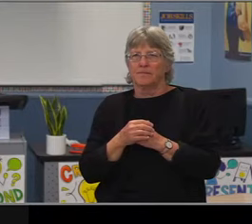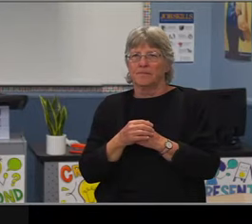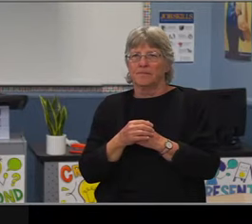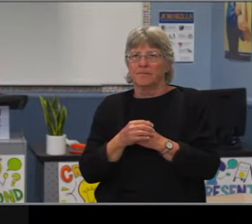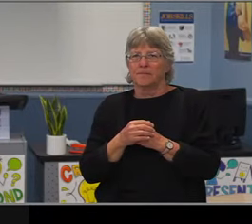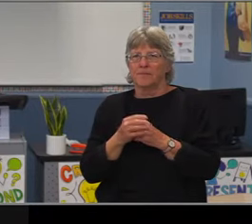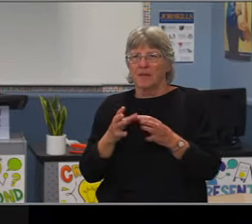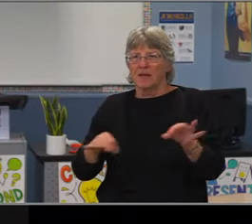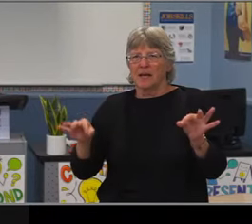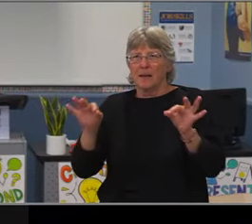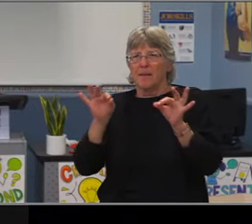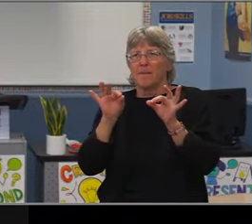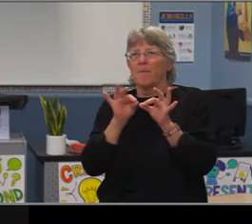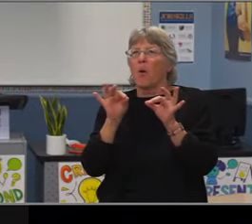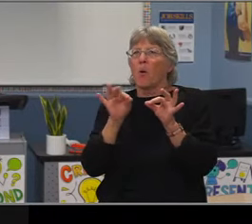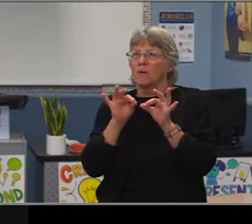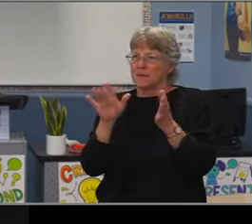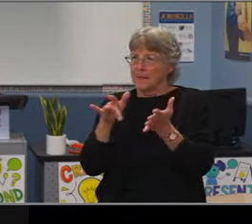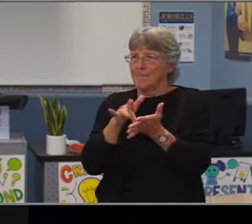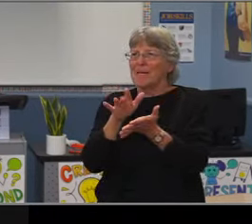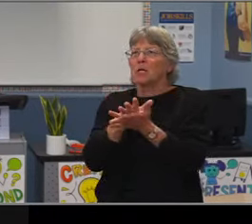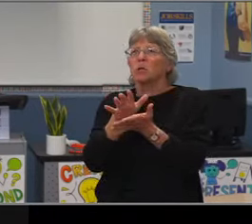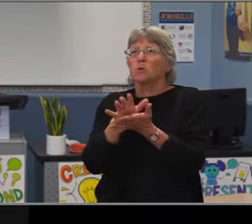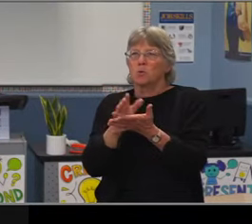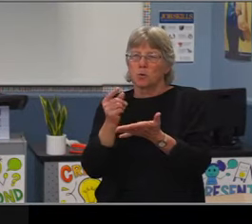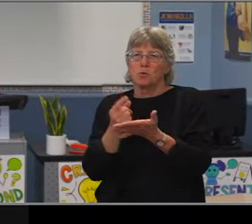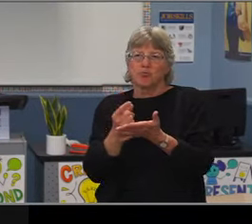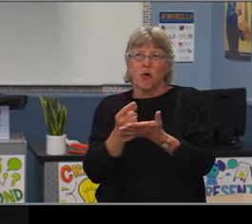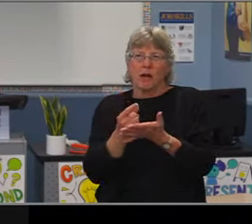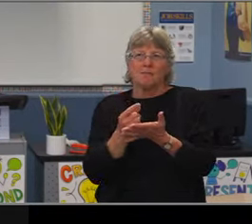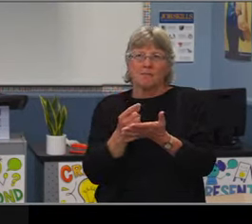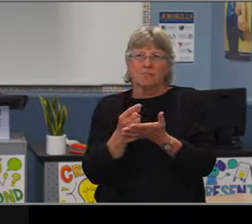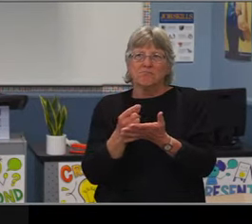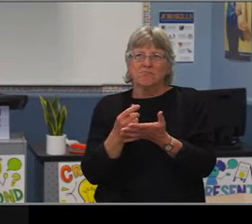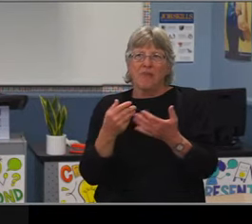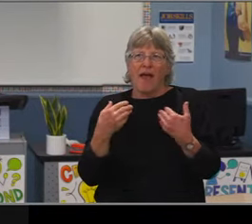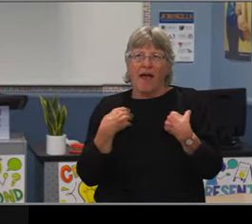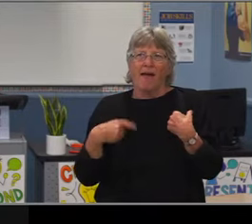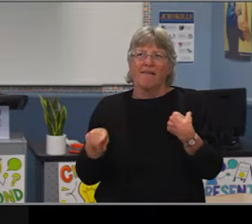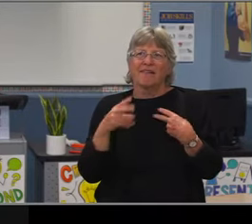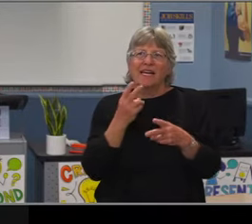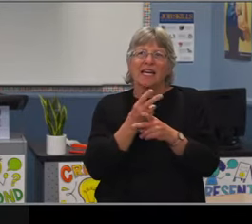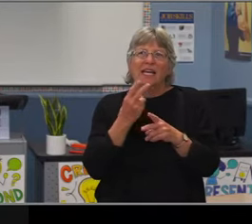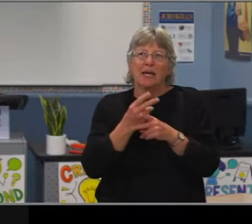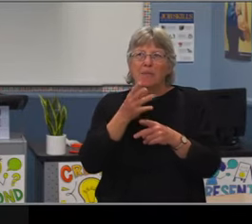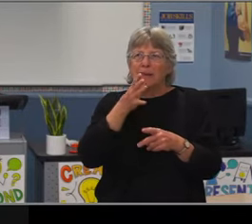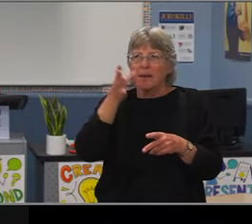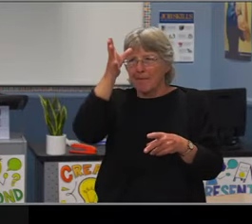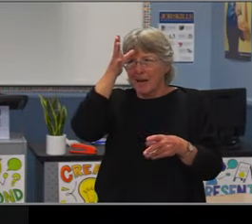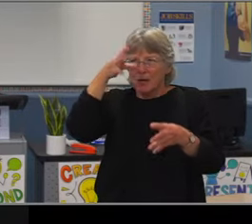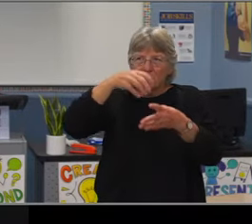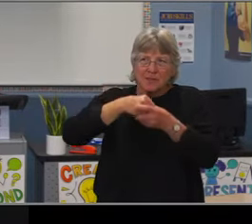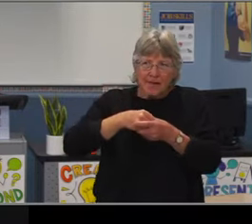On the next slide, you see the enrollment history of the past six years. Powell was our largest K-8 school for the longest time,